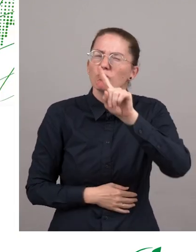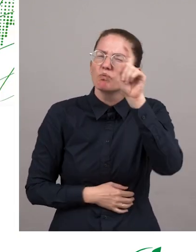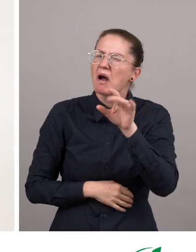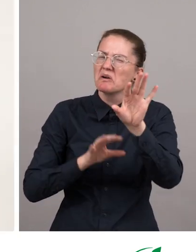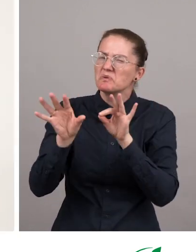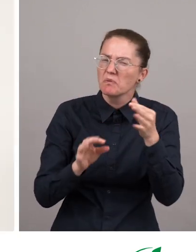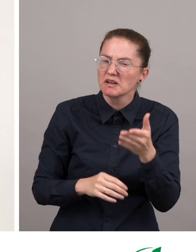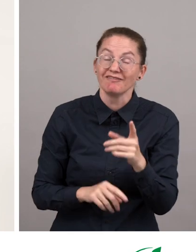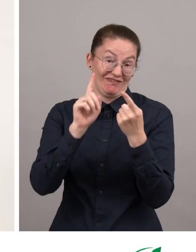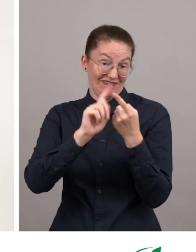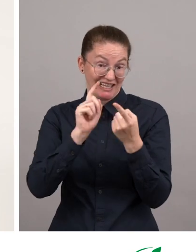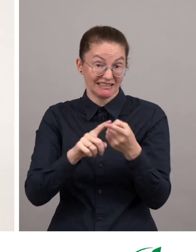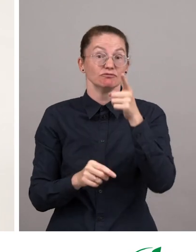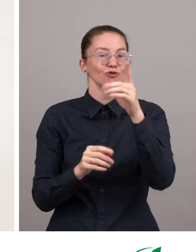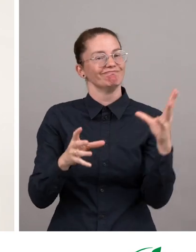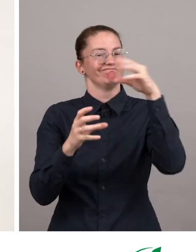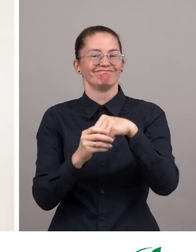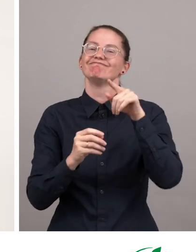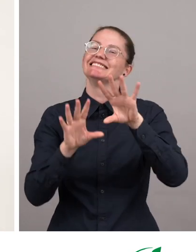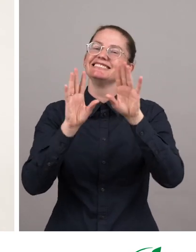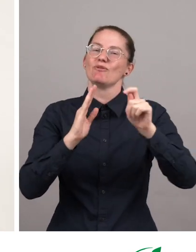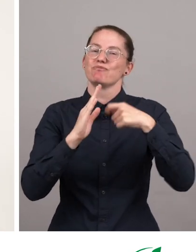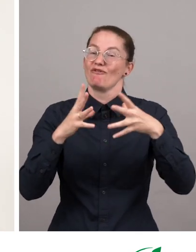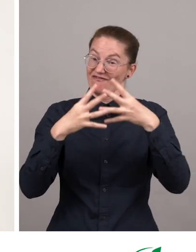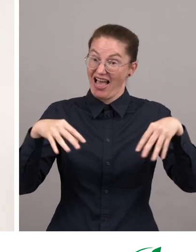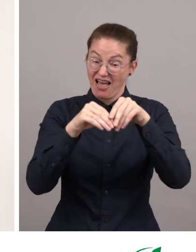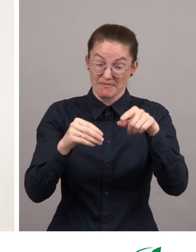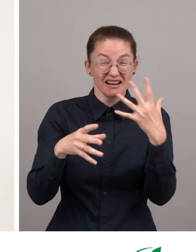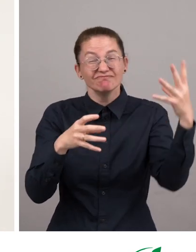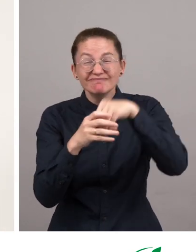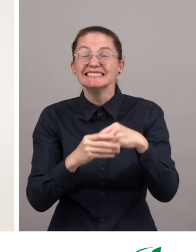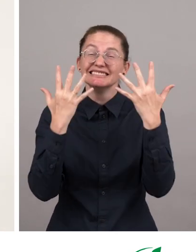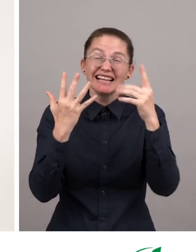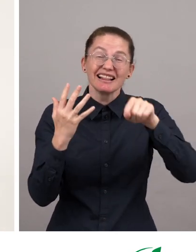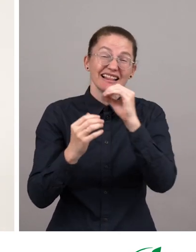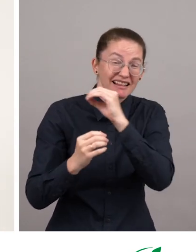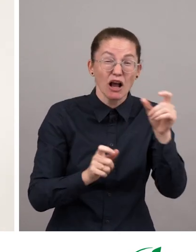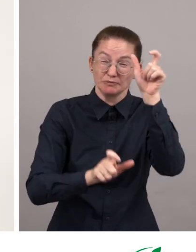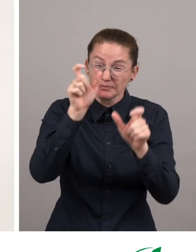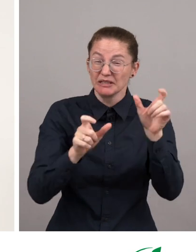First of all, you become part of the Zero Project family, which are more than 10,000 people and organizations.